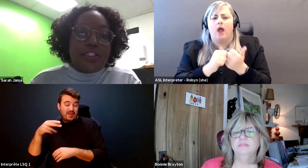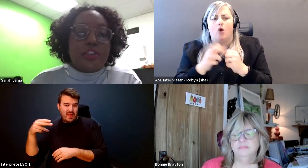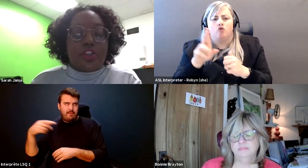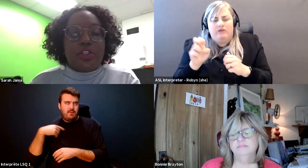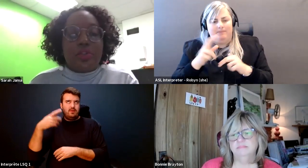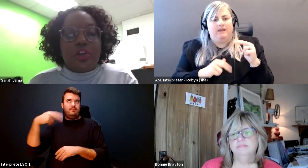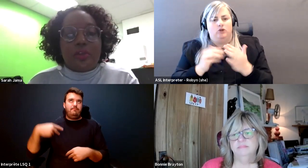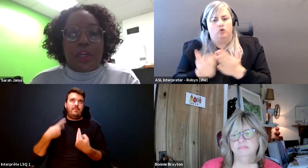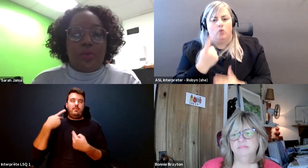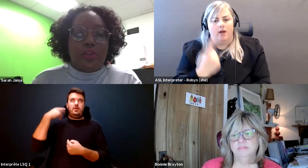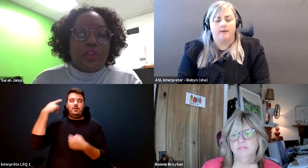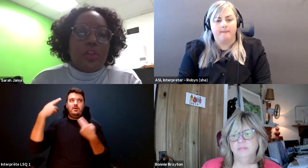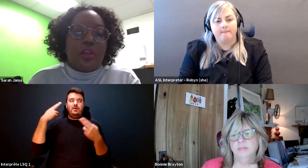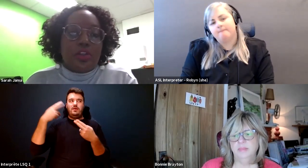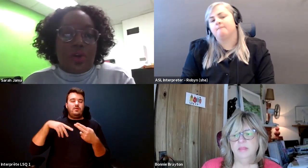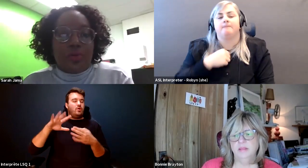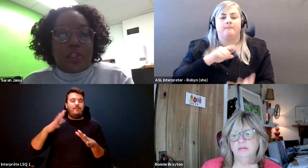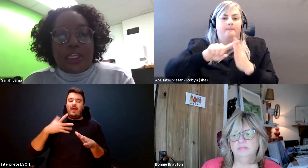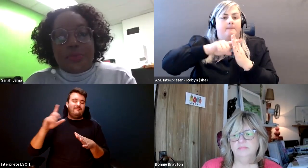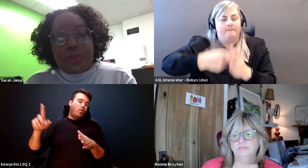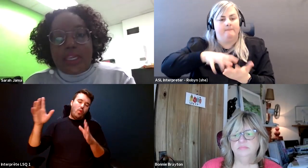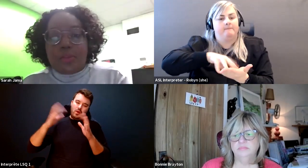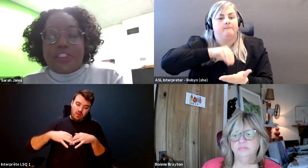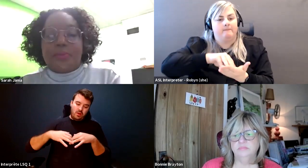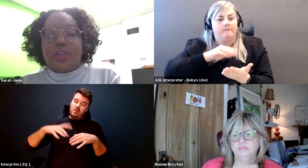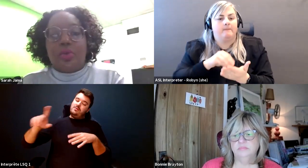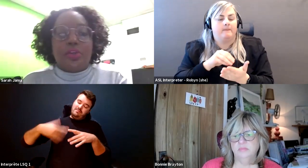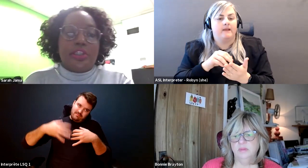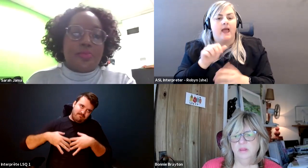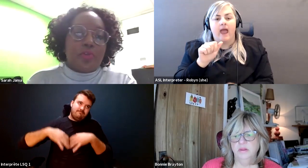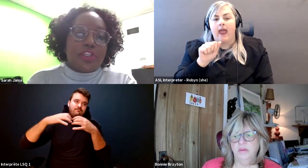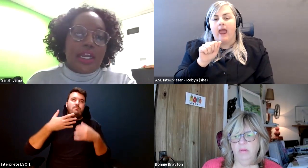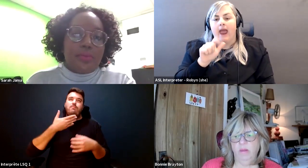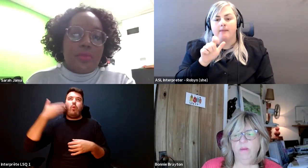Sarah Jama: I started learning about you know the links between evil ISM and colonialism over time.